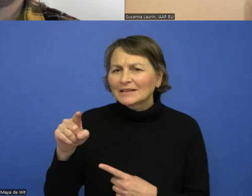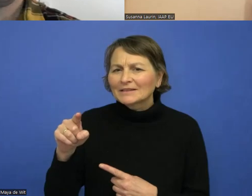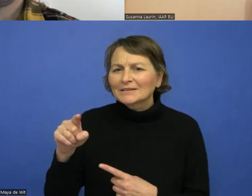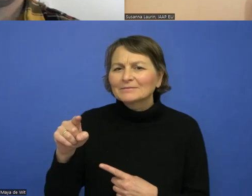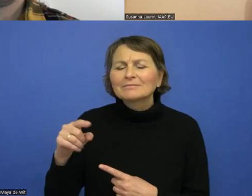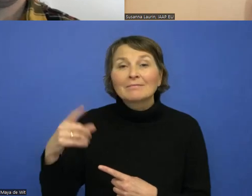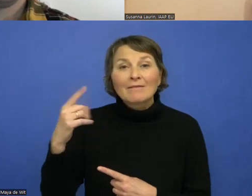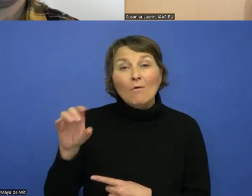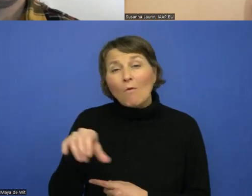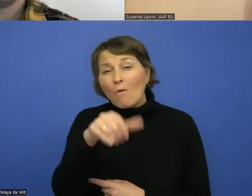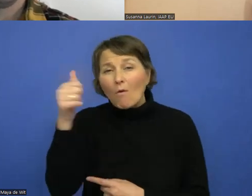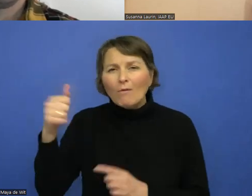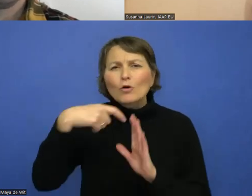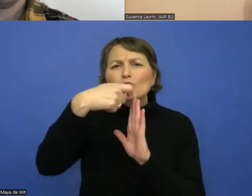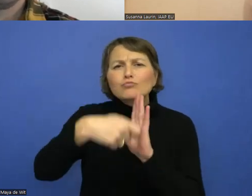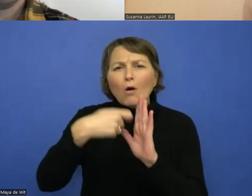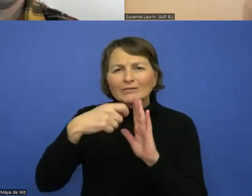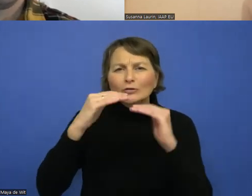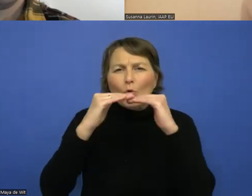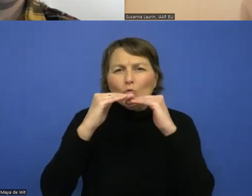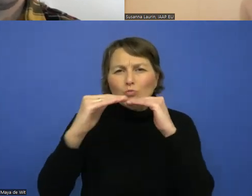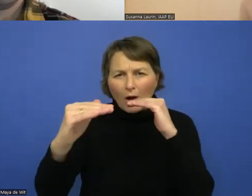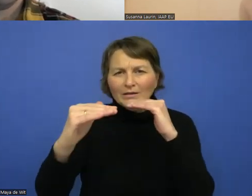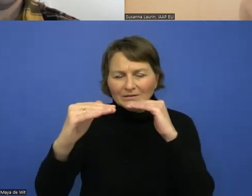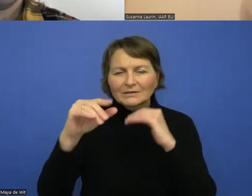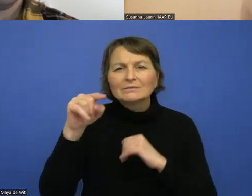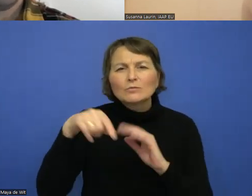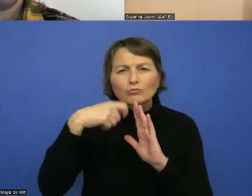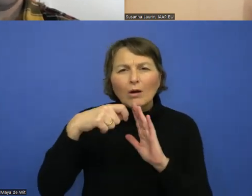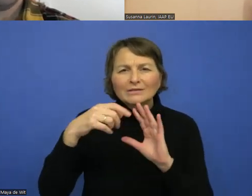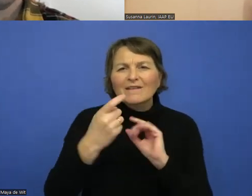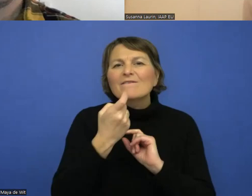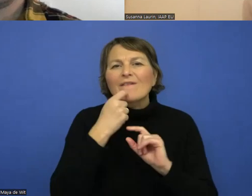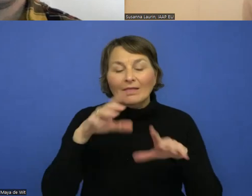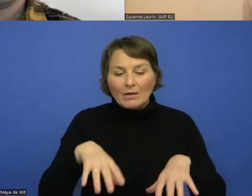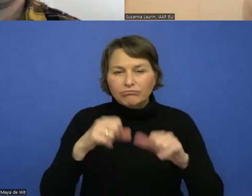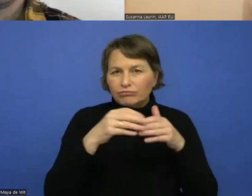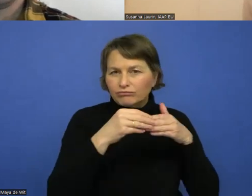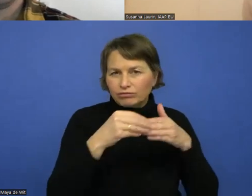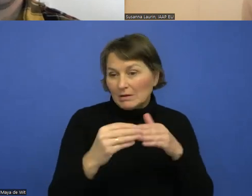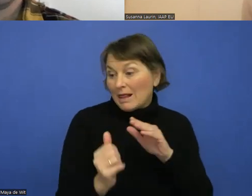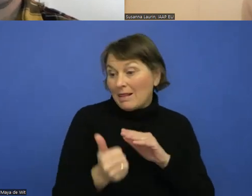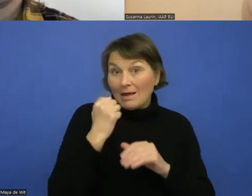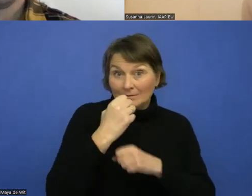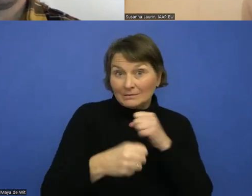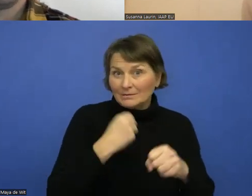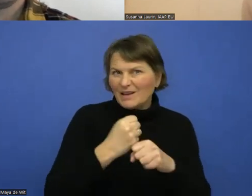project called Web Share that finished last year, if I remember correctly.